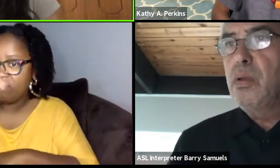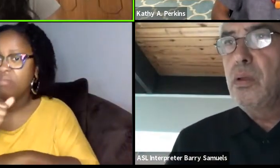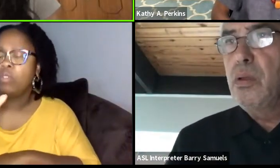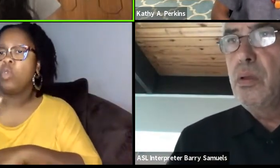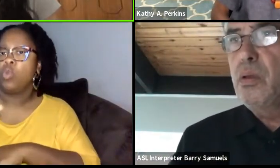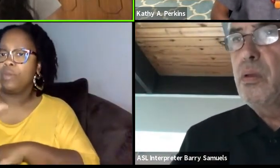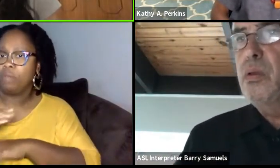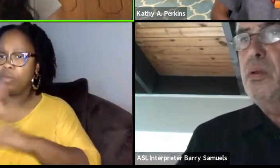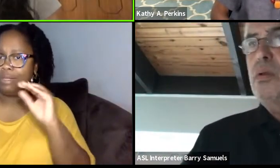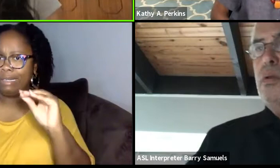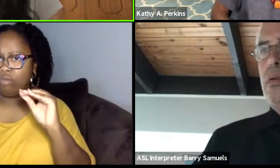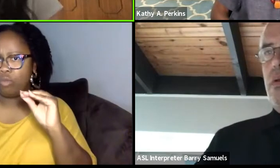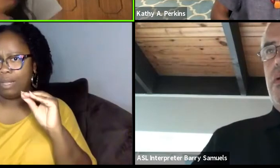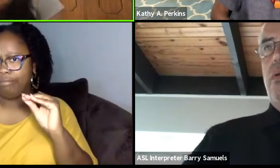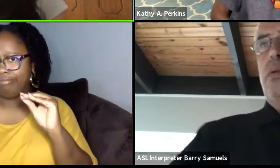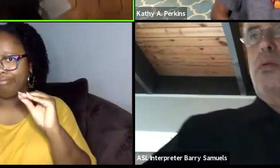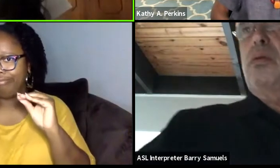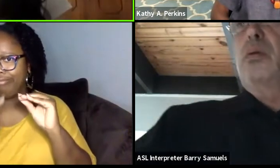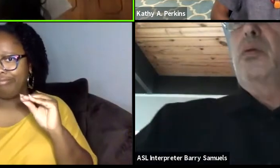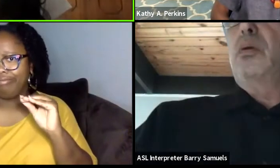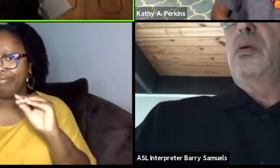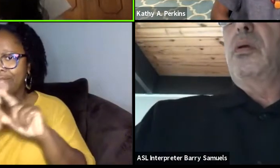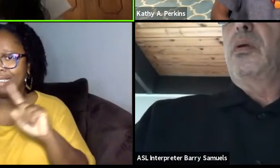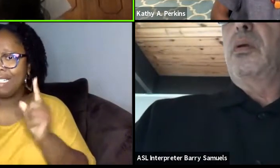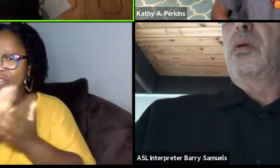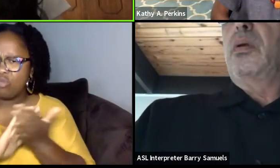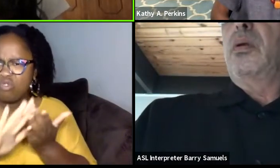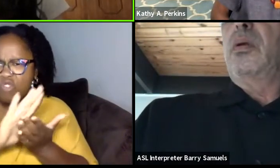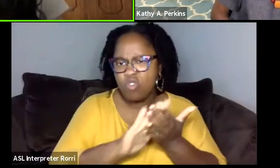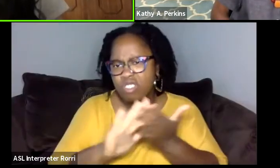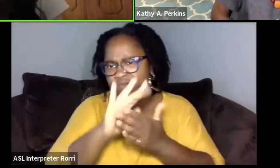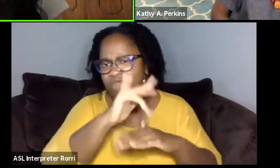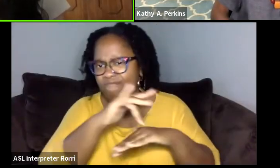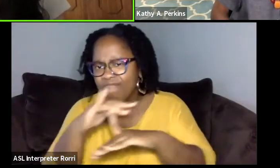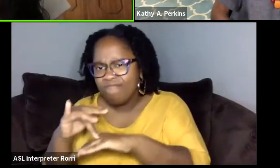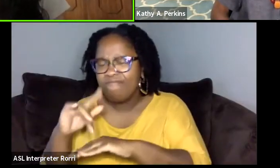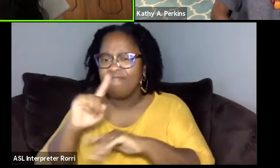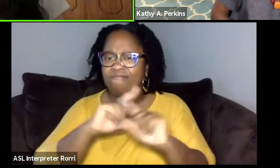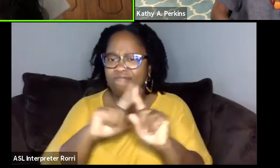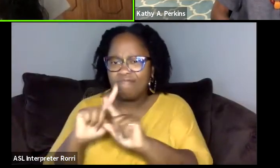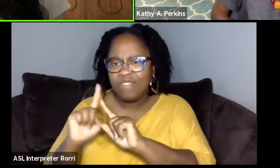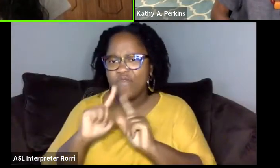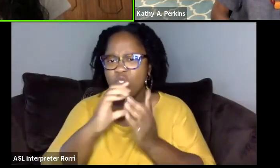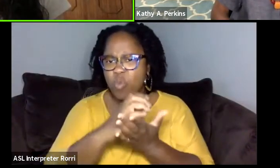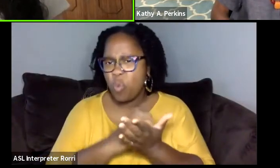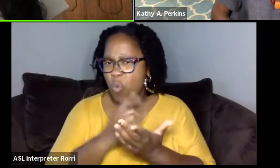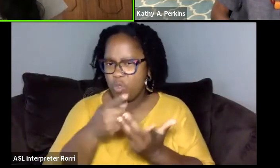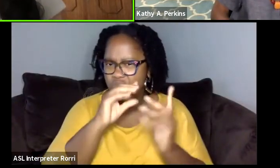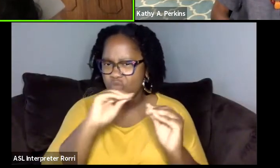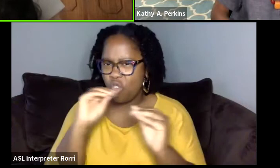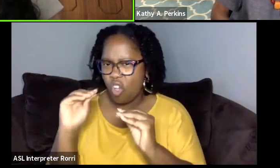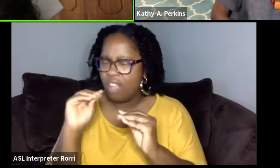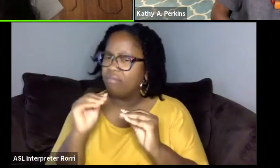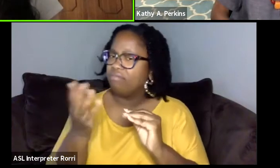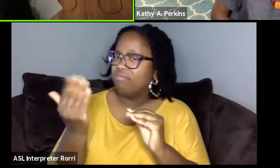across various different universities and different courses, what would you say is the next step